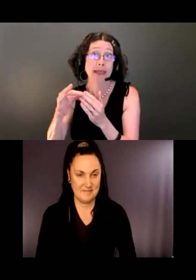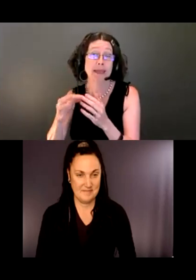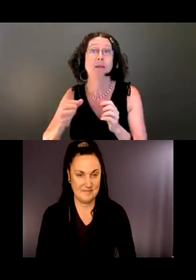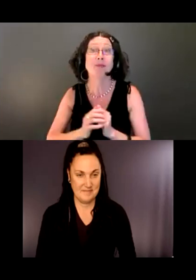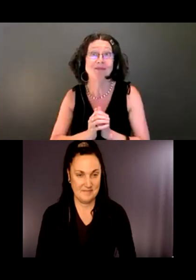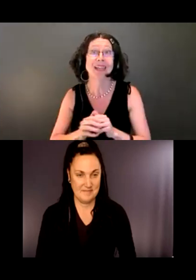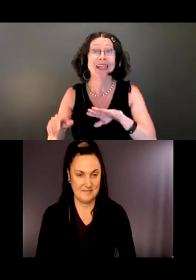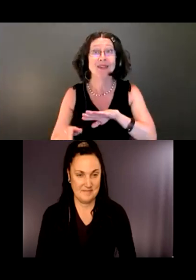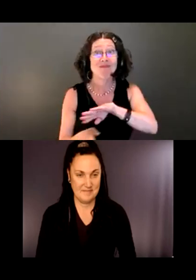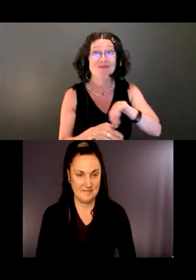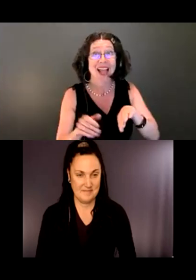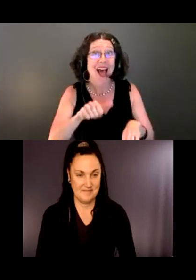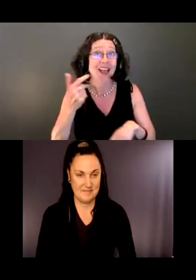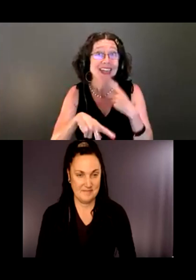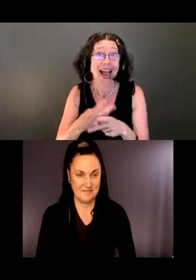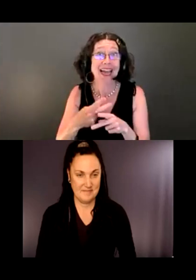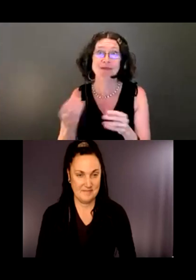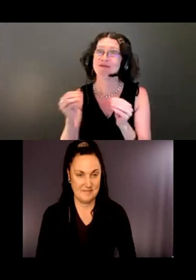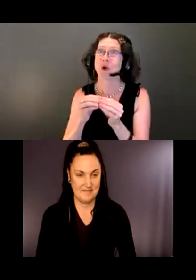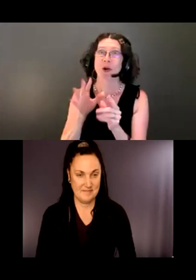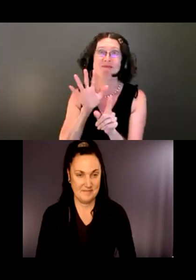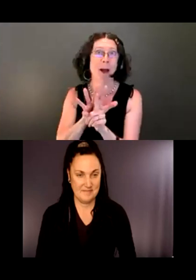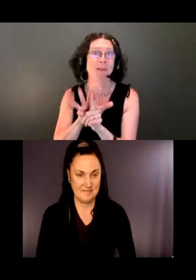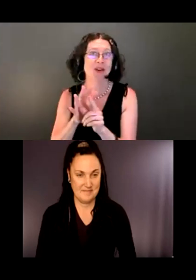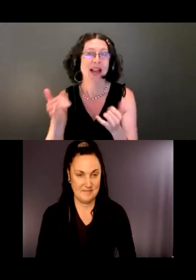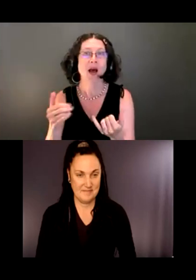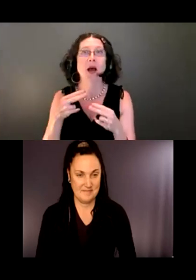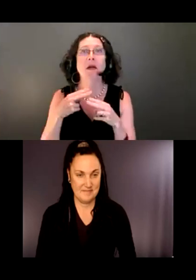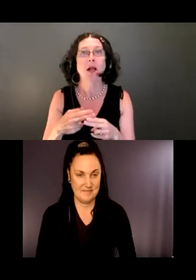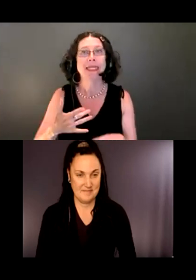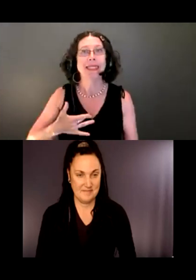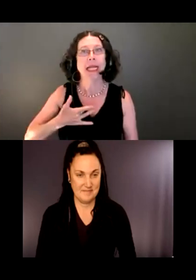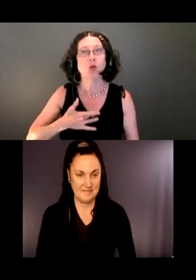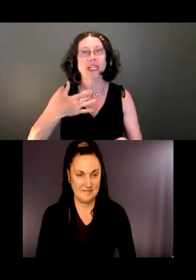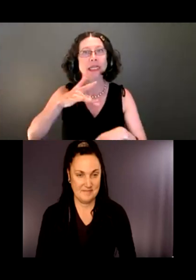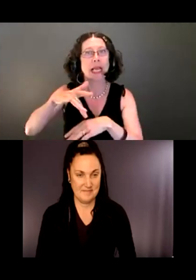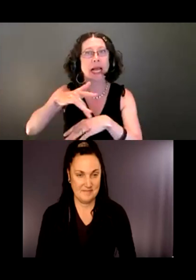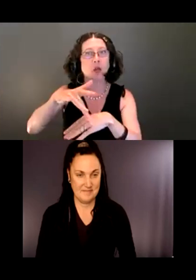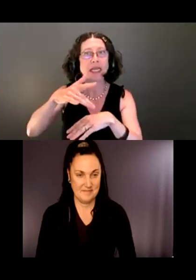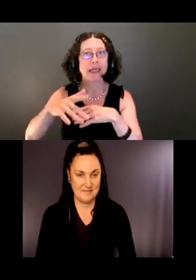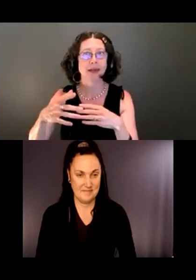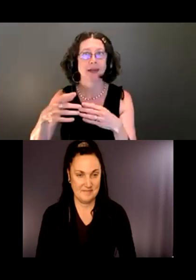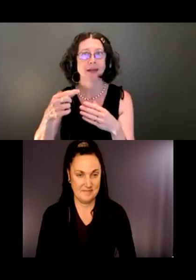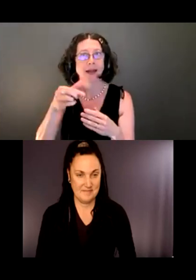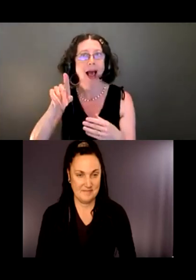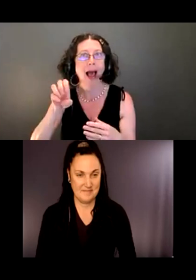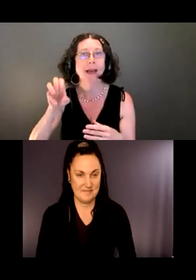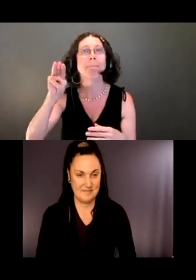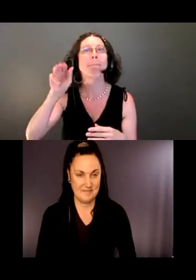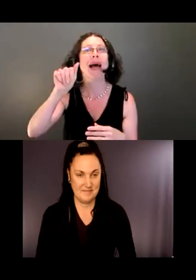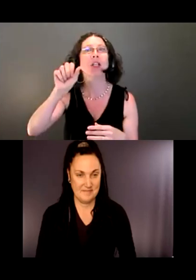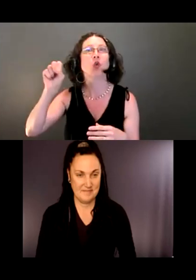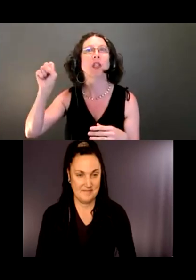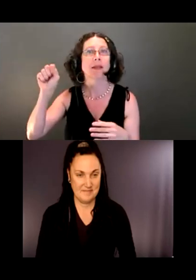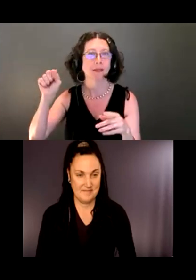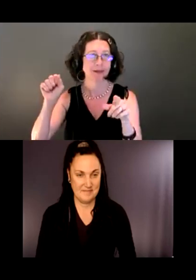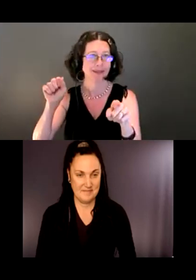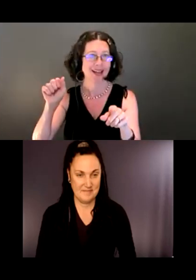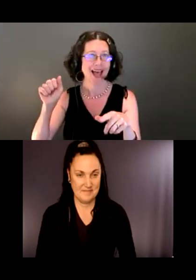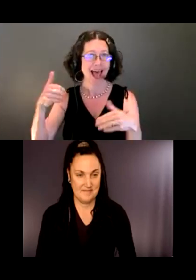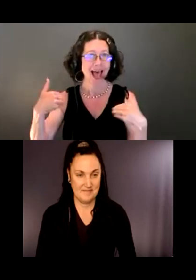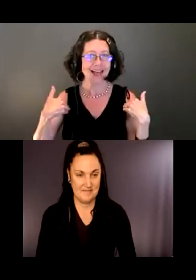becoming more common now is called a sensory guide.